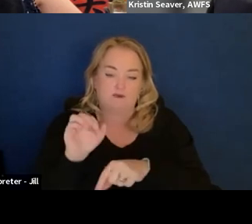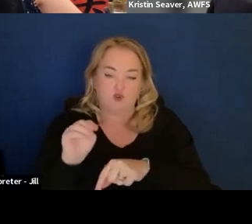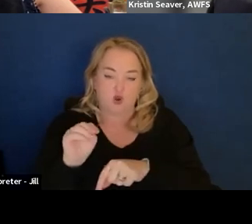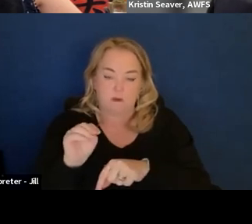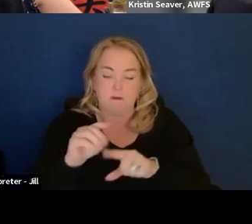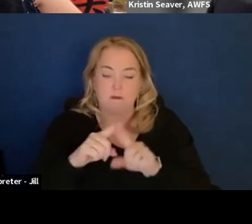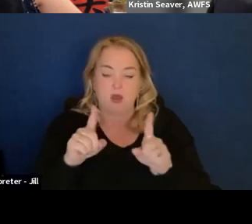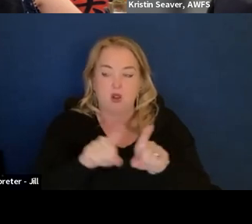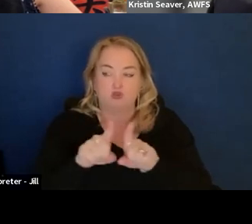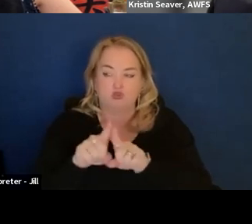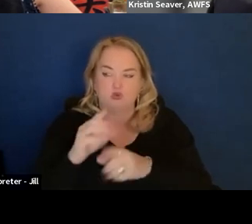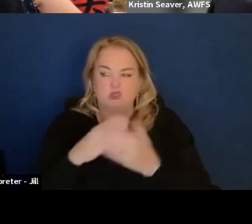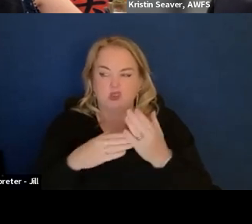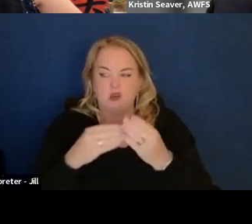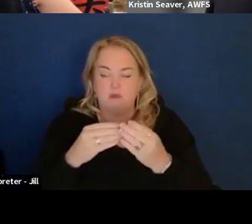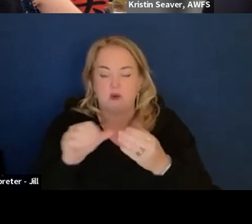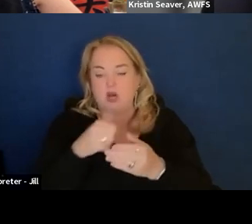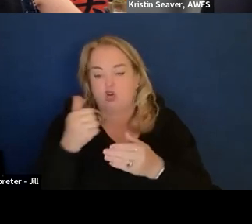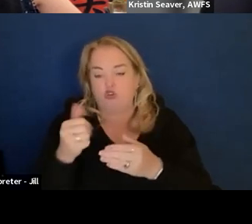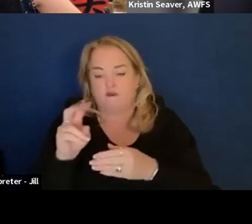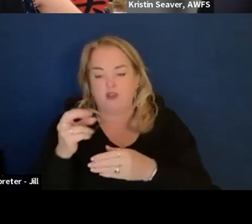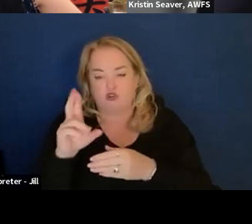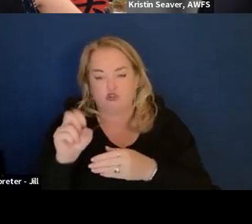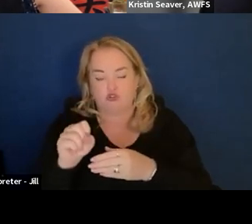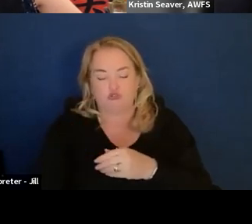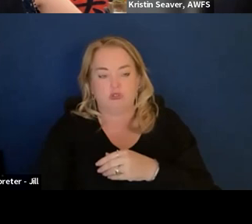it is not like proprietary to like a vendor, intellectual properties,